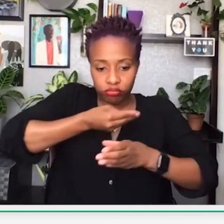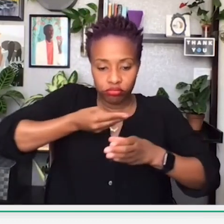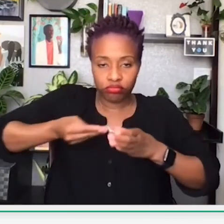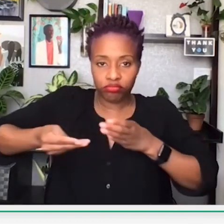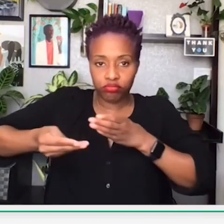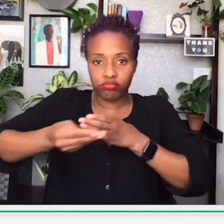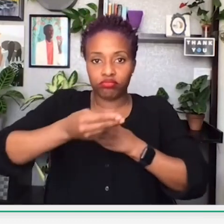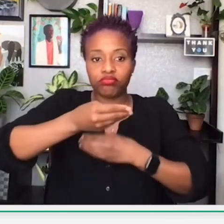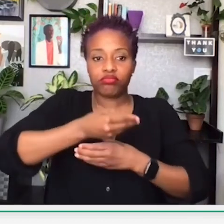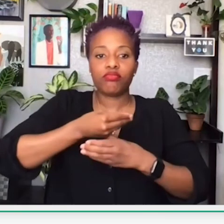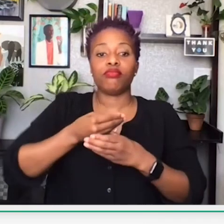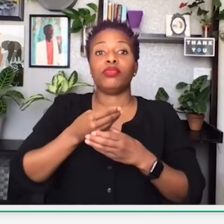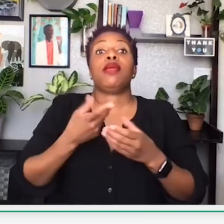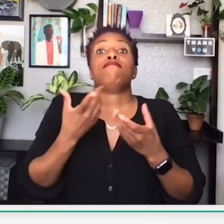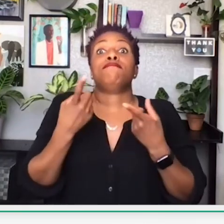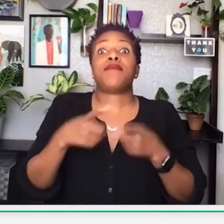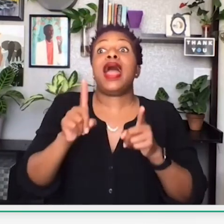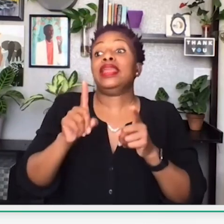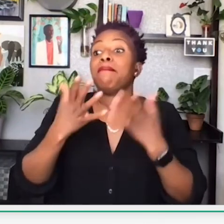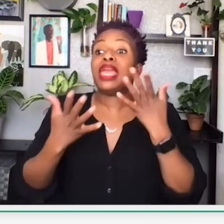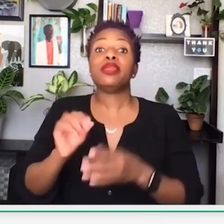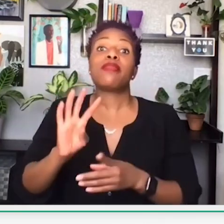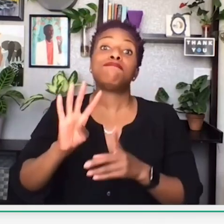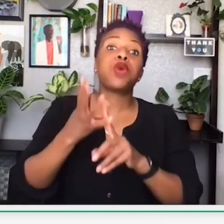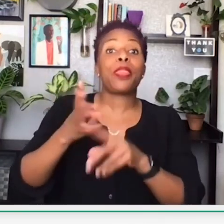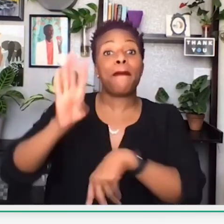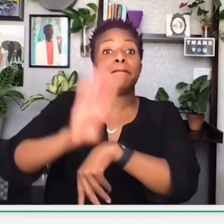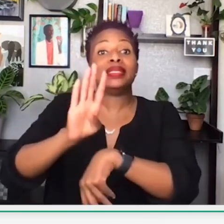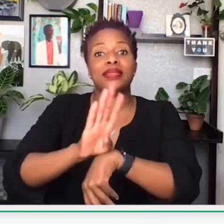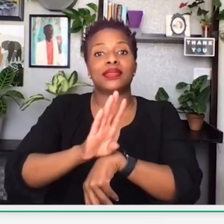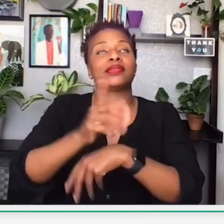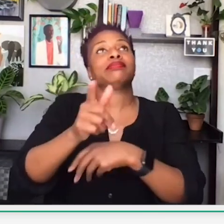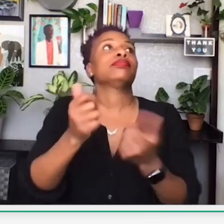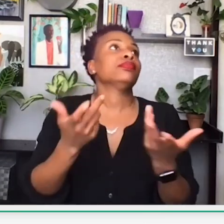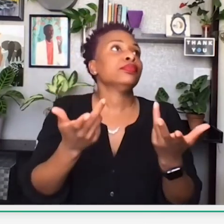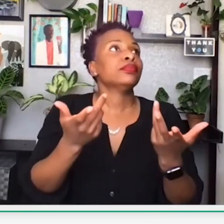So, wherever that $100 goes, it stays within the community. But let's say